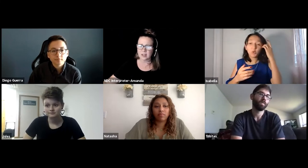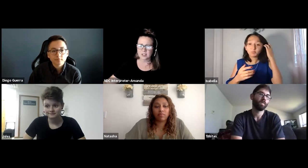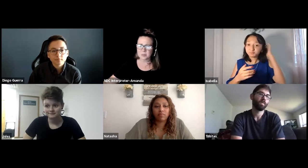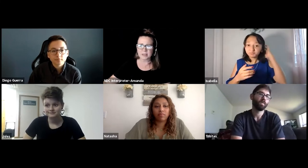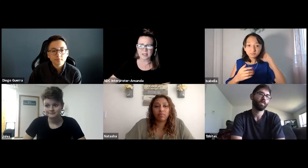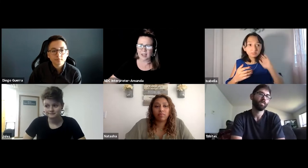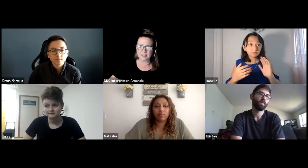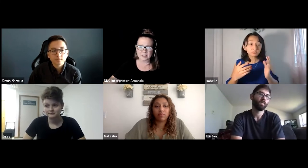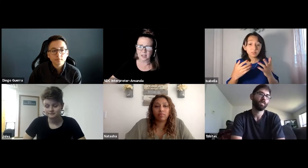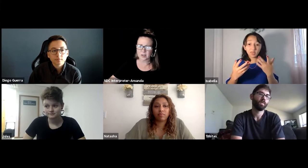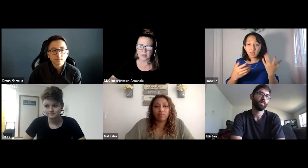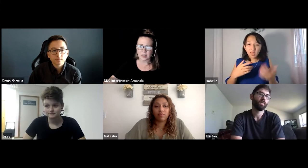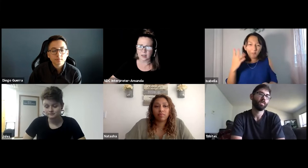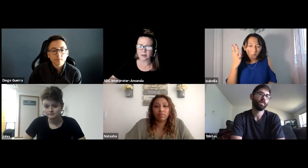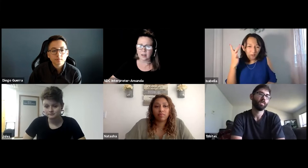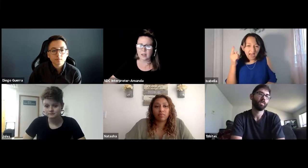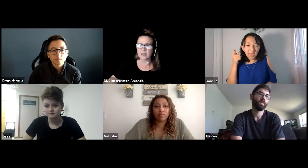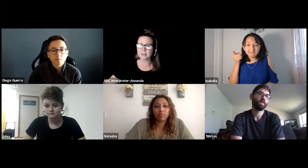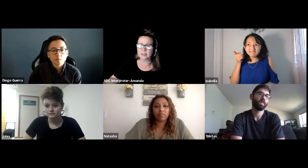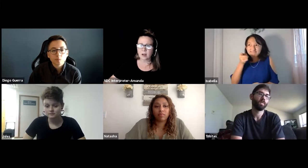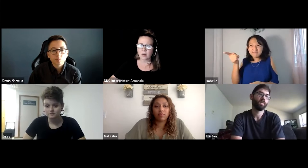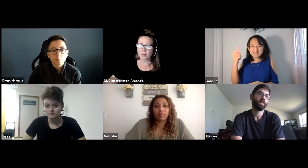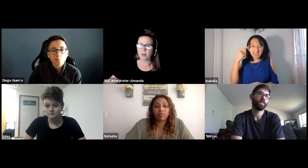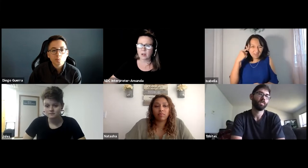Just basic access I couldn't get. And so.